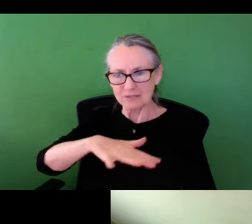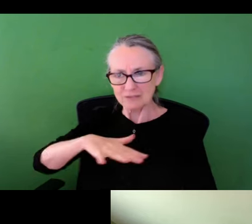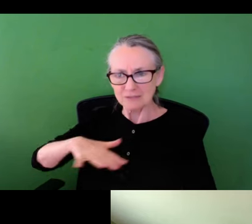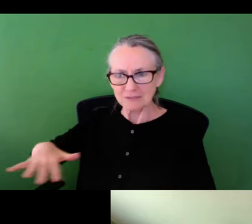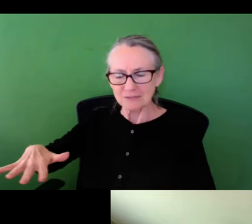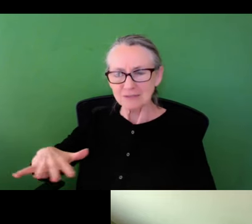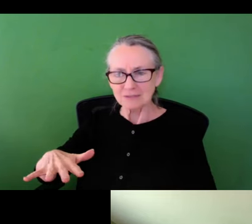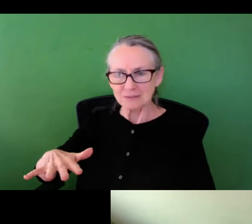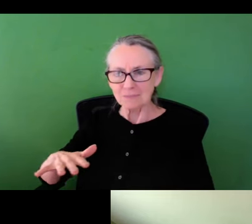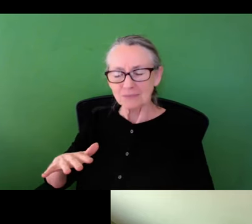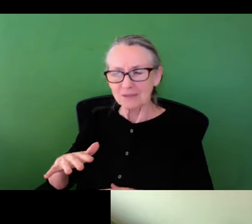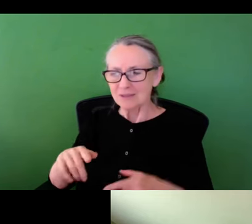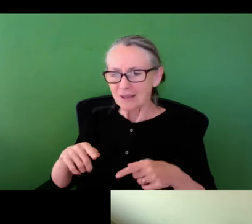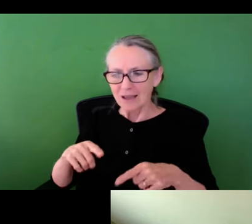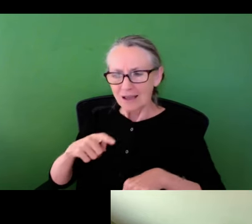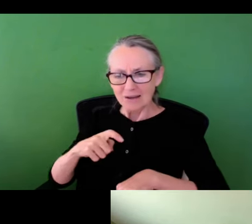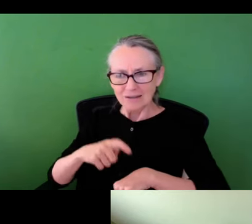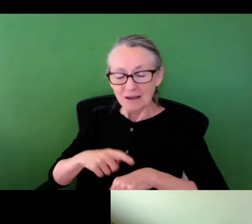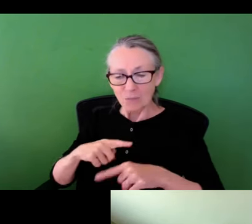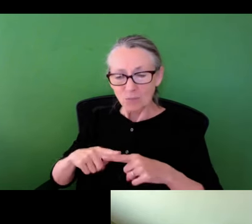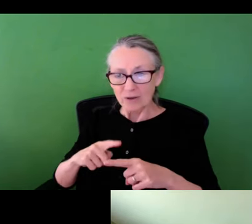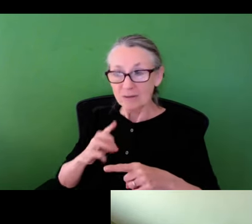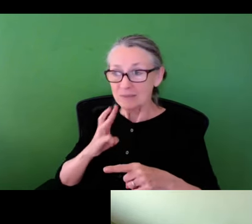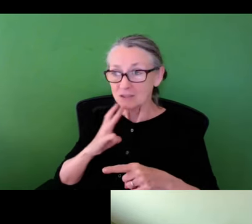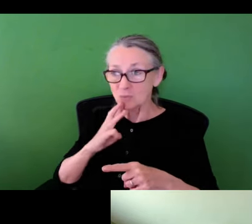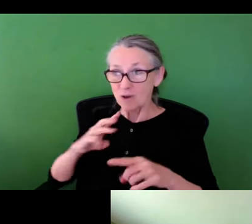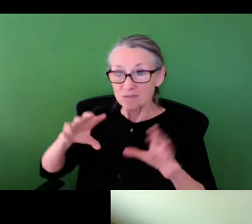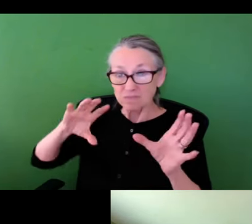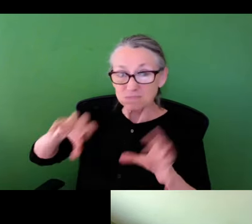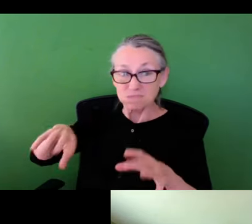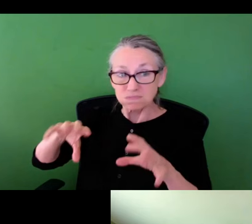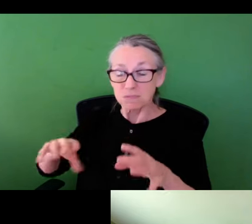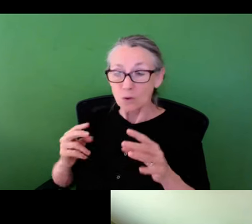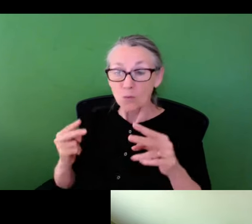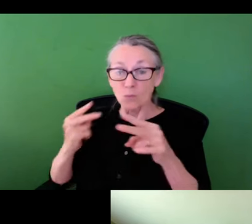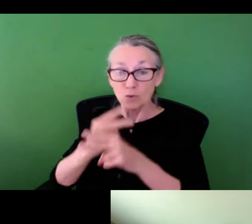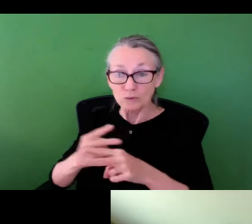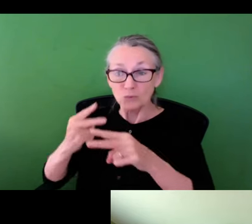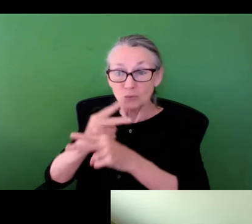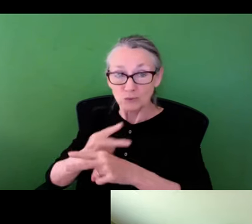we've done so much damage to the surface level of the environment at a time where